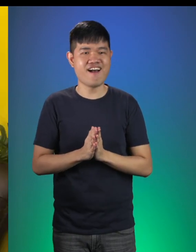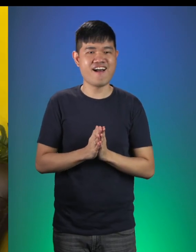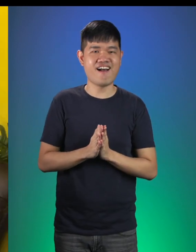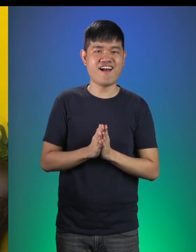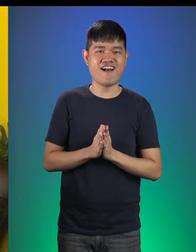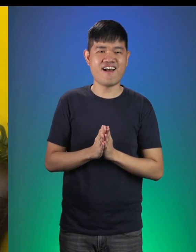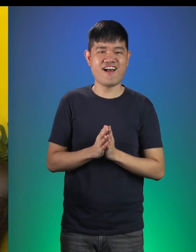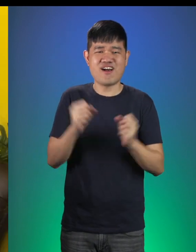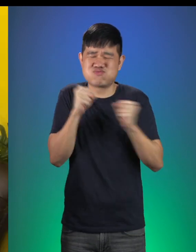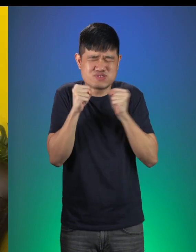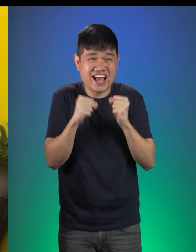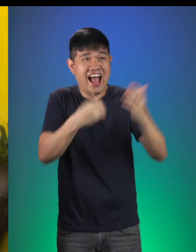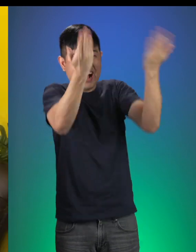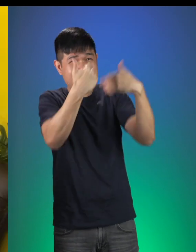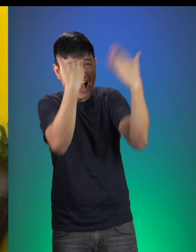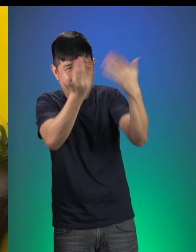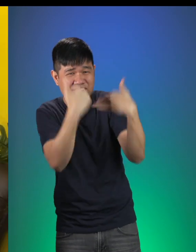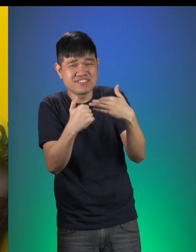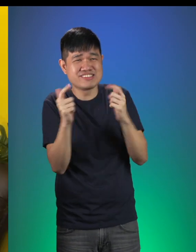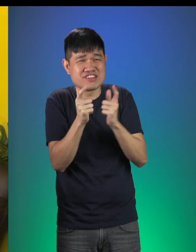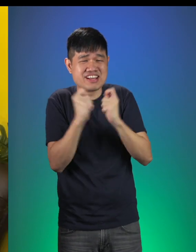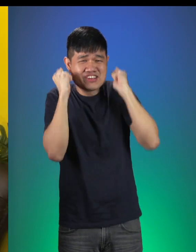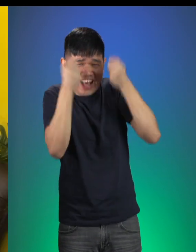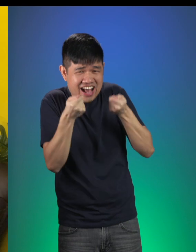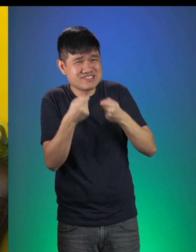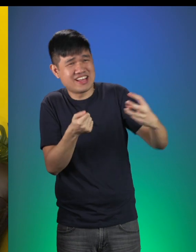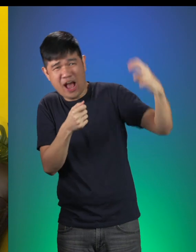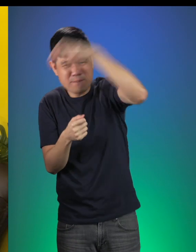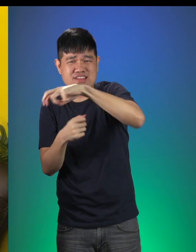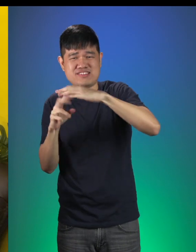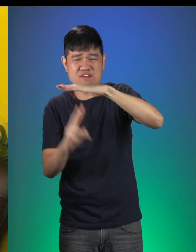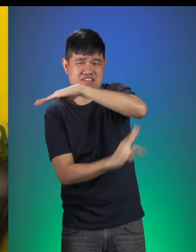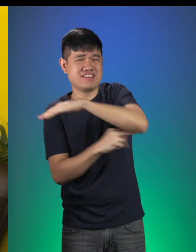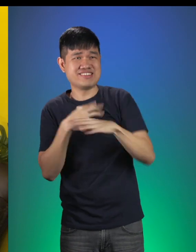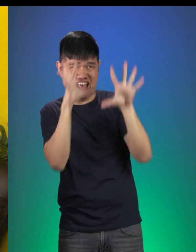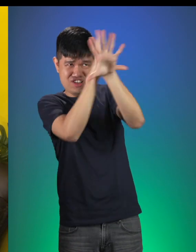Pig 1: [pig snorts] Come on Little Red! Jump off the bridge and we’ll catch you!